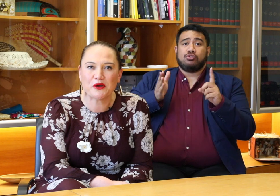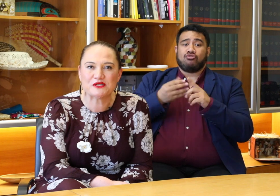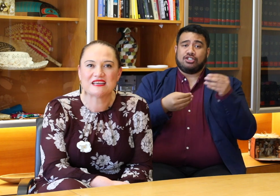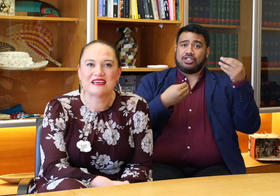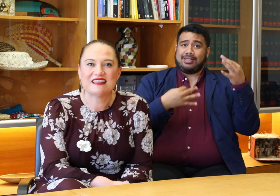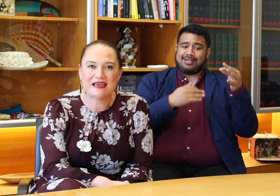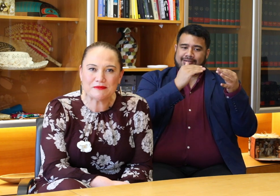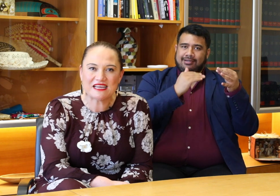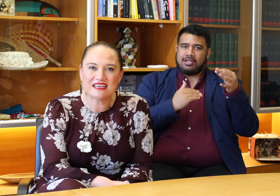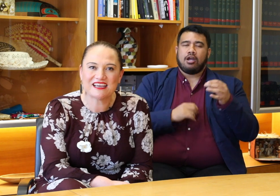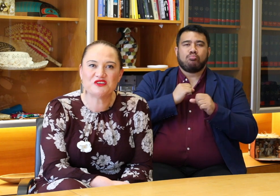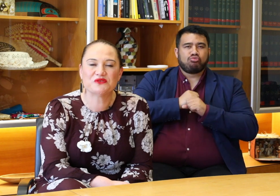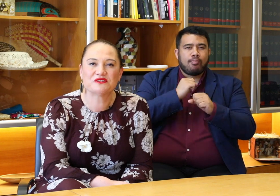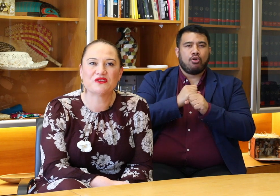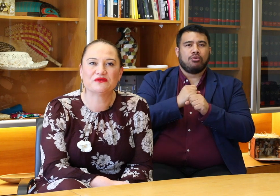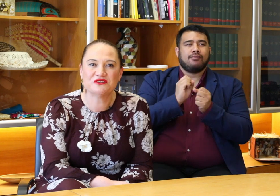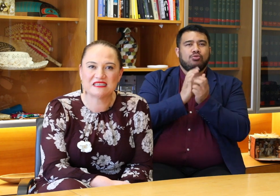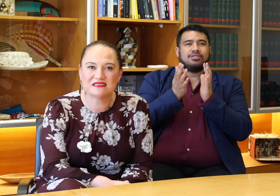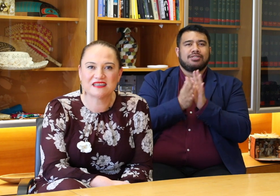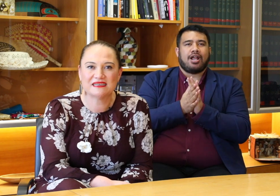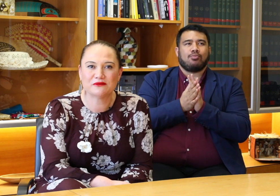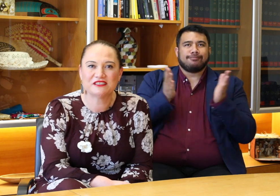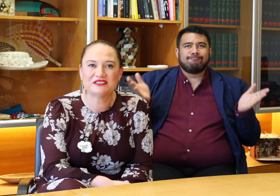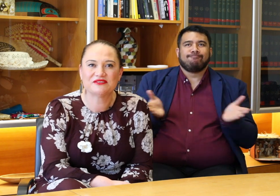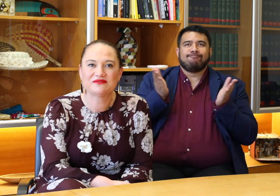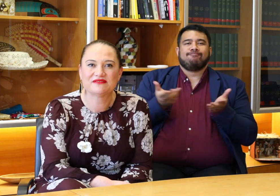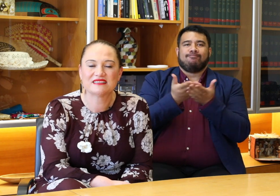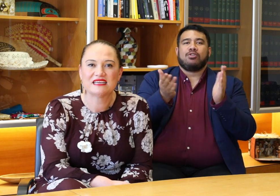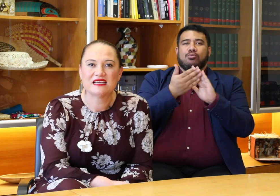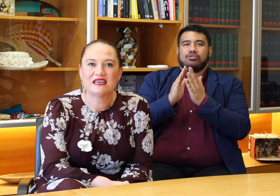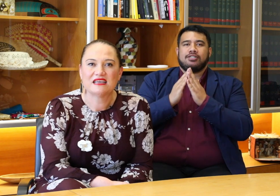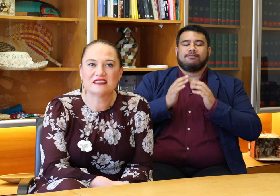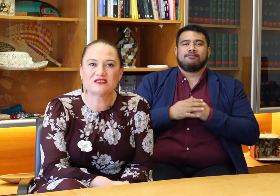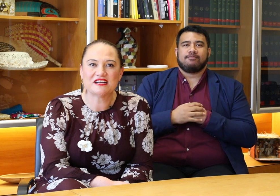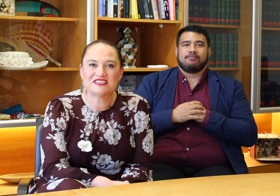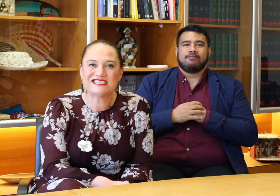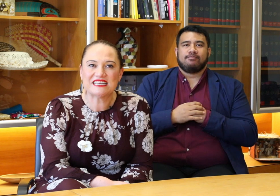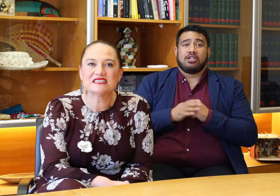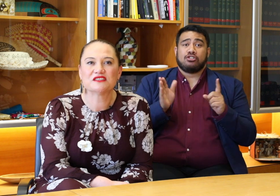the uptake and use of New Zealand Sign Language. This strategy sets the